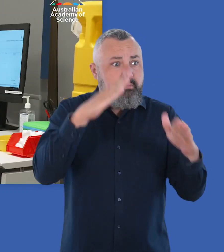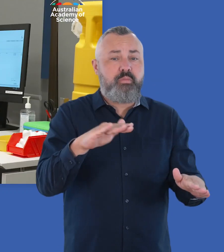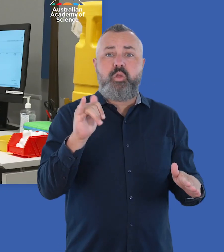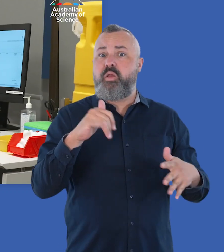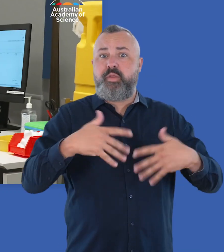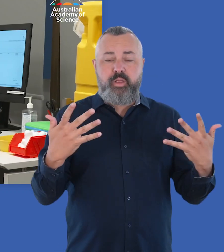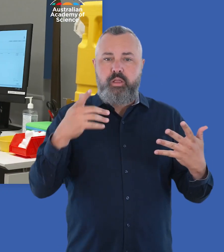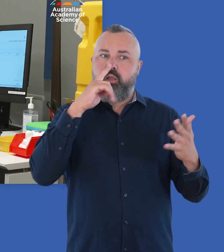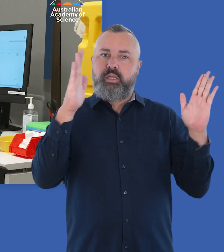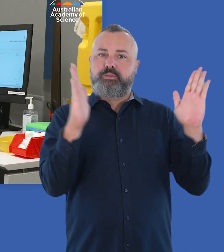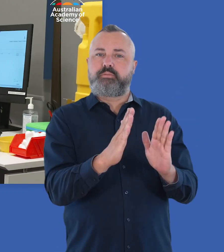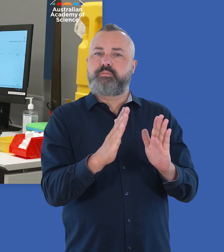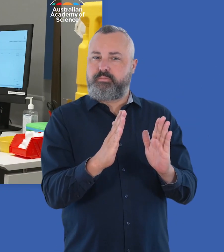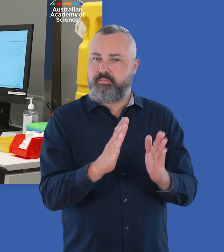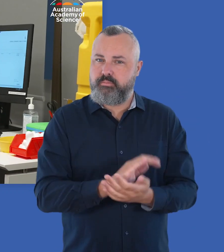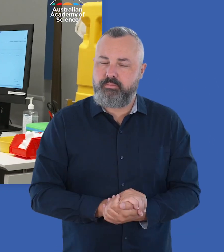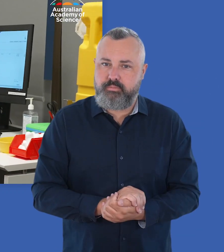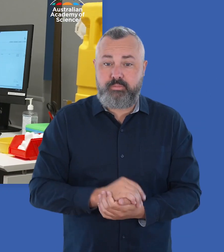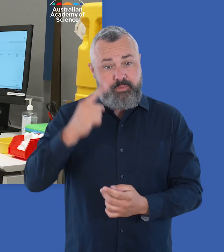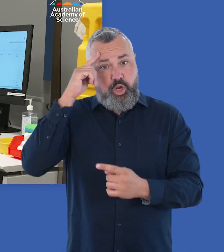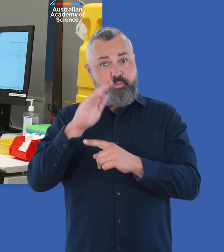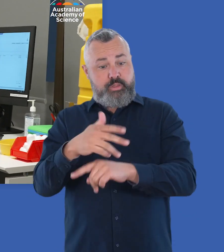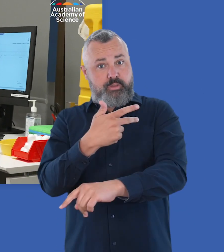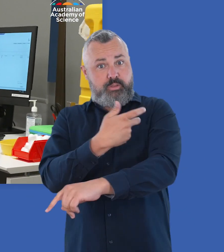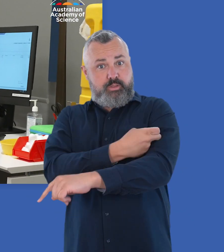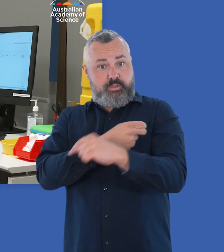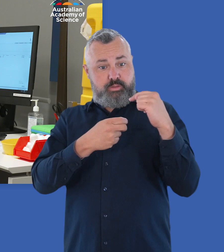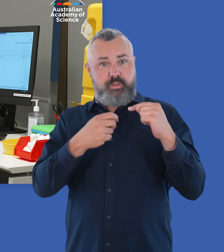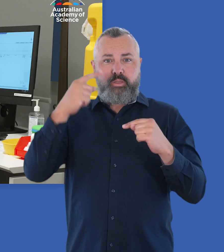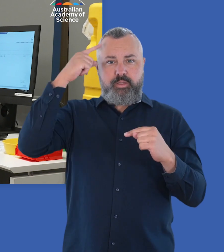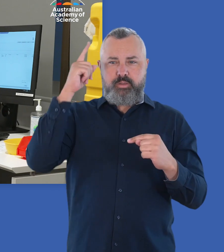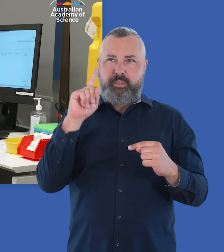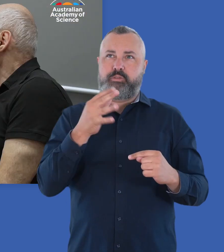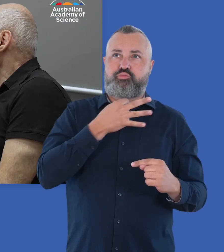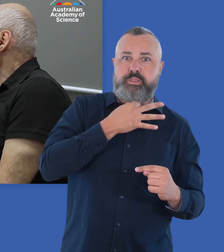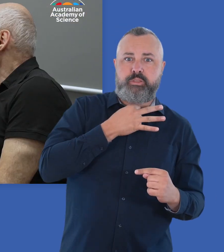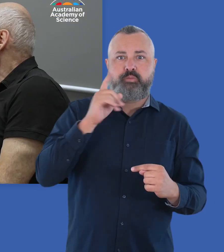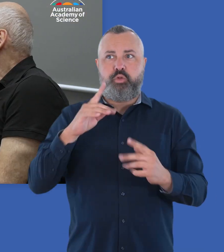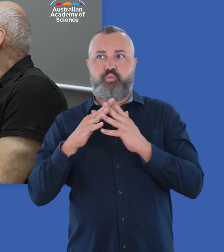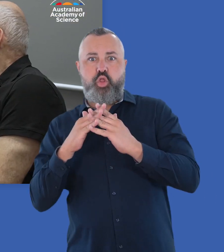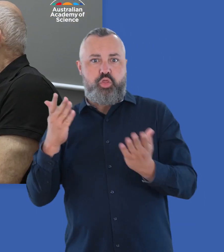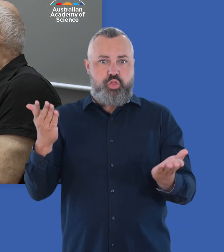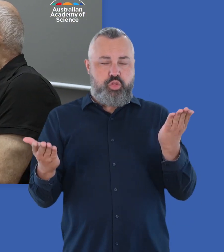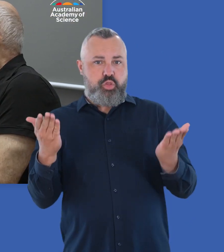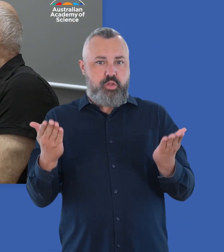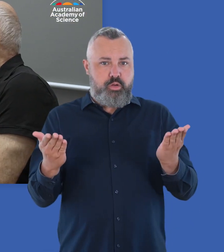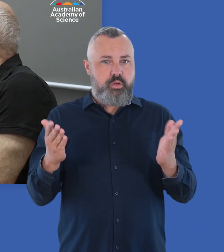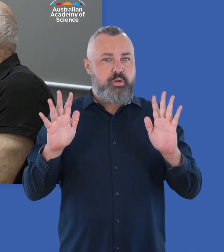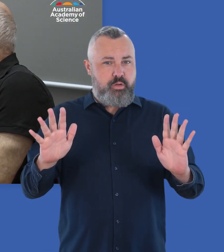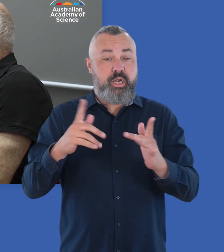When you weigh up the risks of getting the COVID-19 vaccine, it’s important to consider the many benefits.